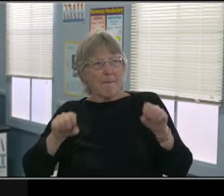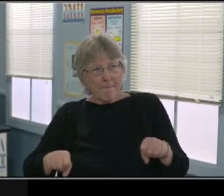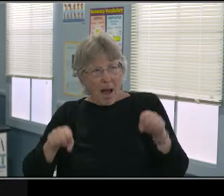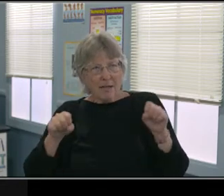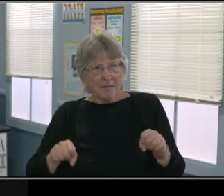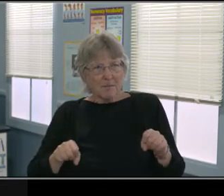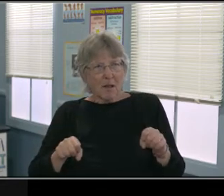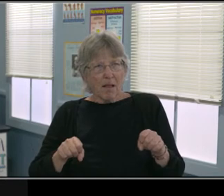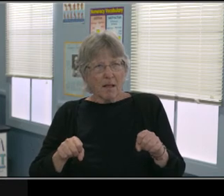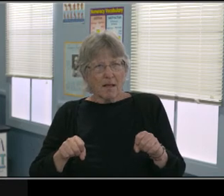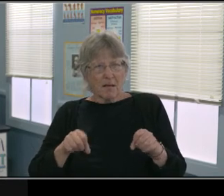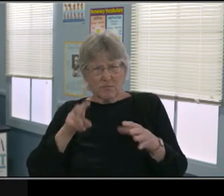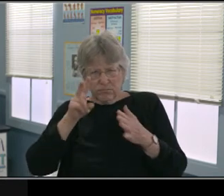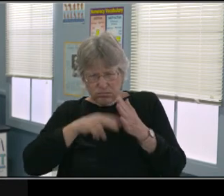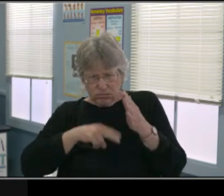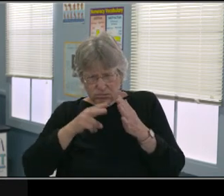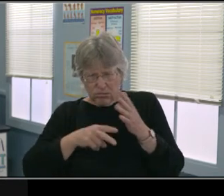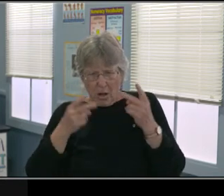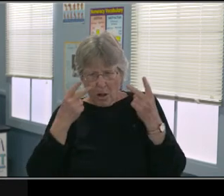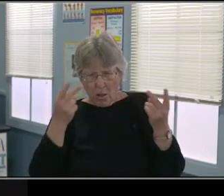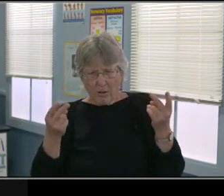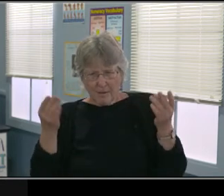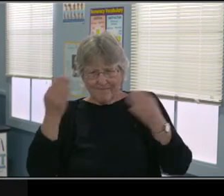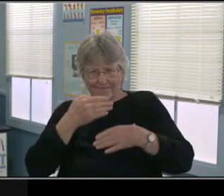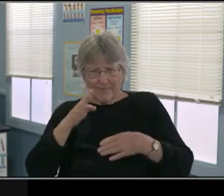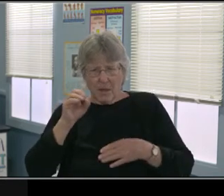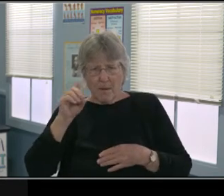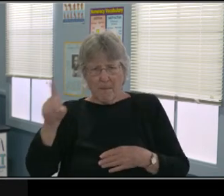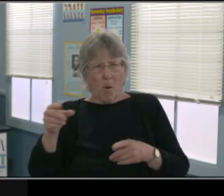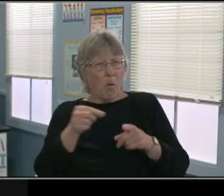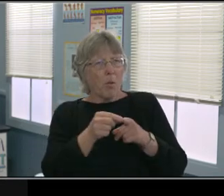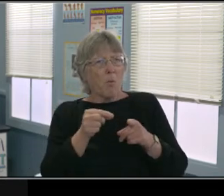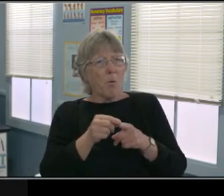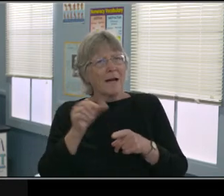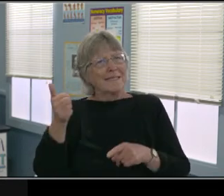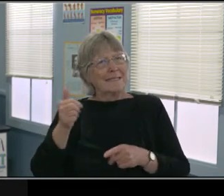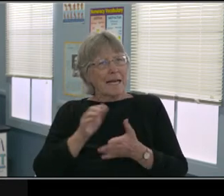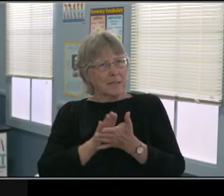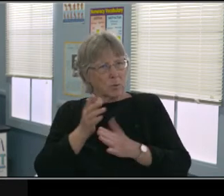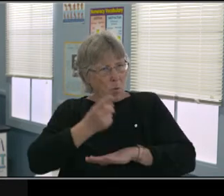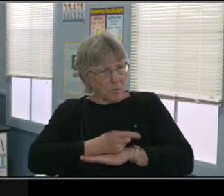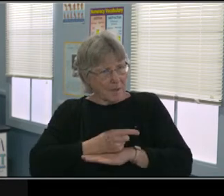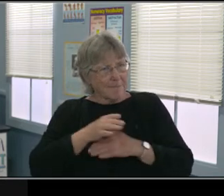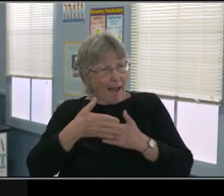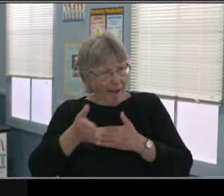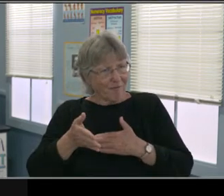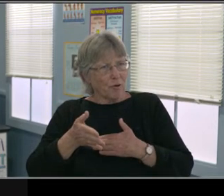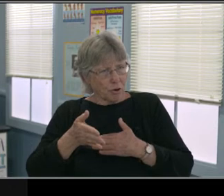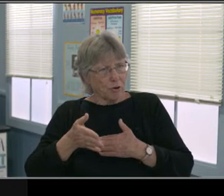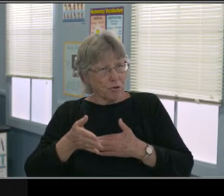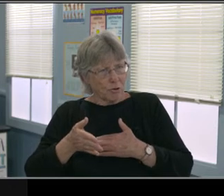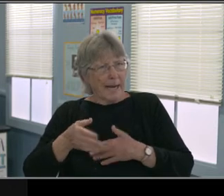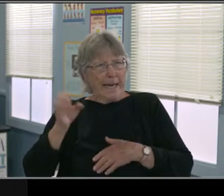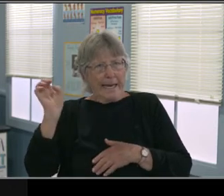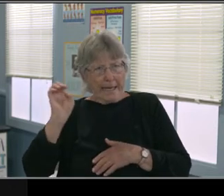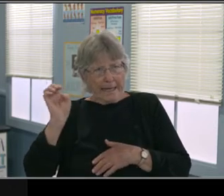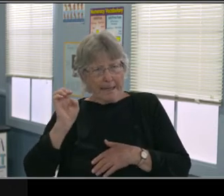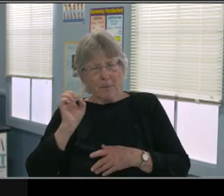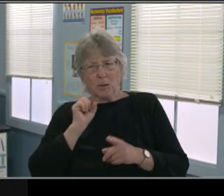And it talks about computer technology and the use of print materials whether it's a packet or assignments with teacher feedback.